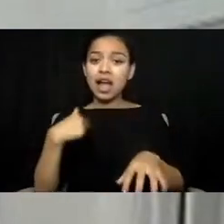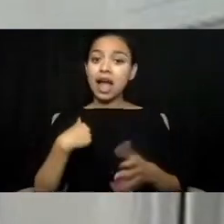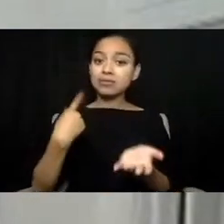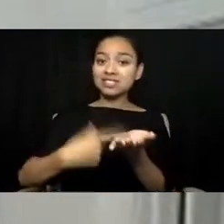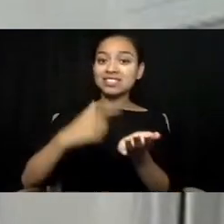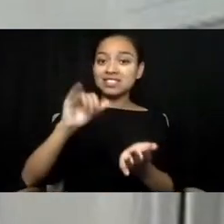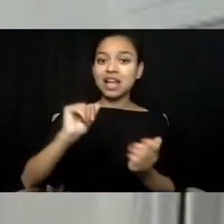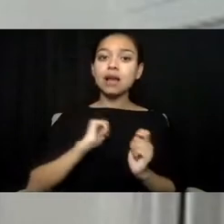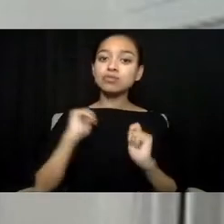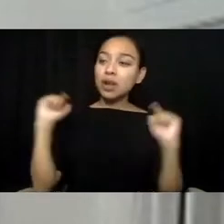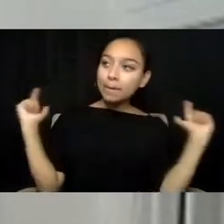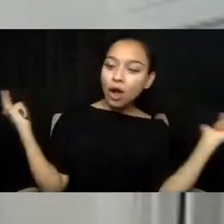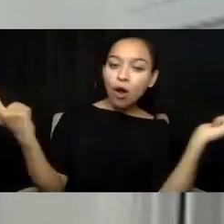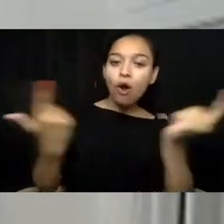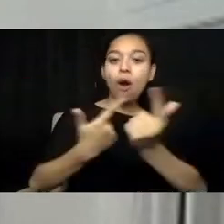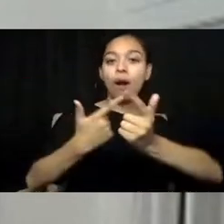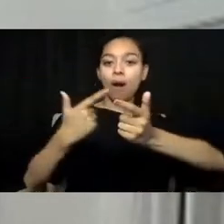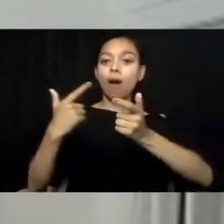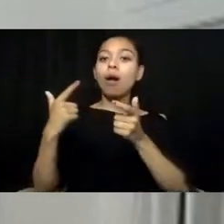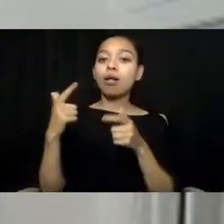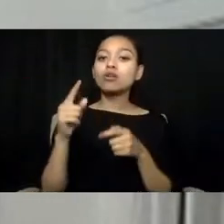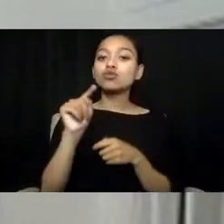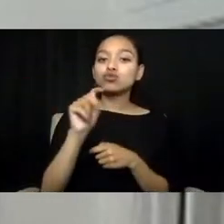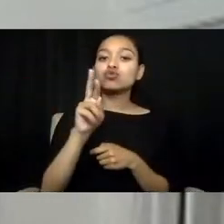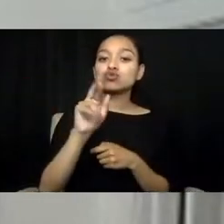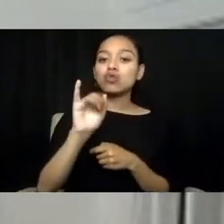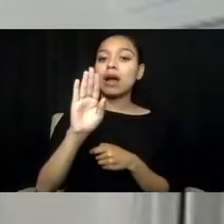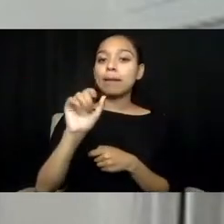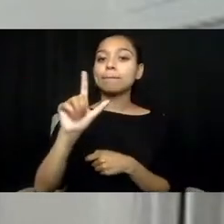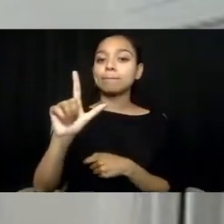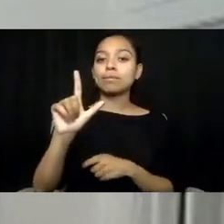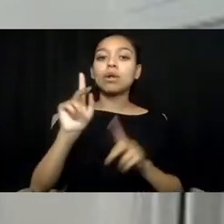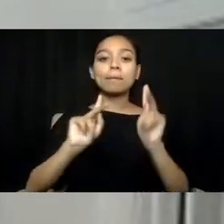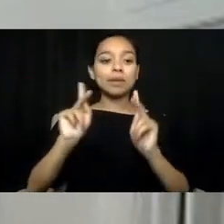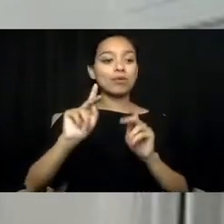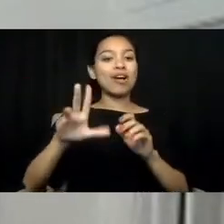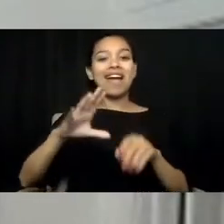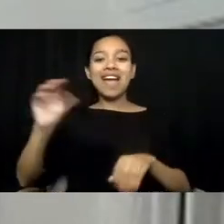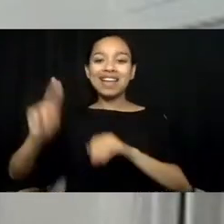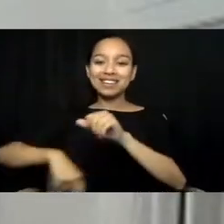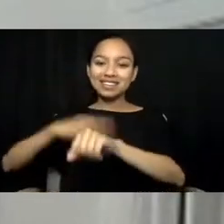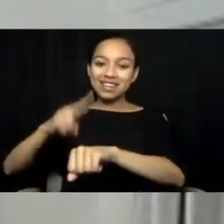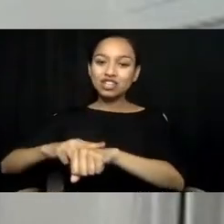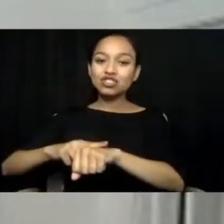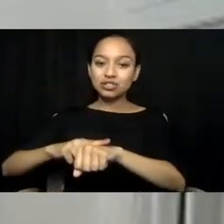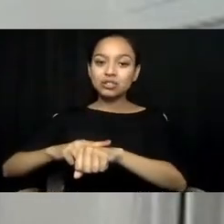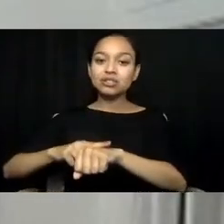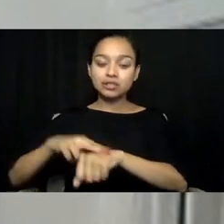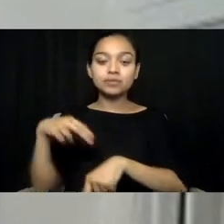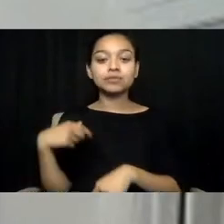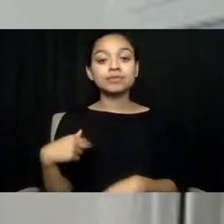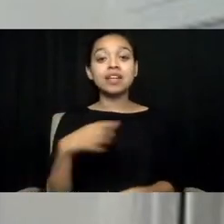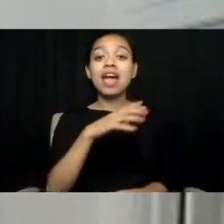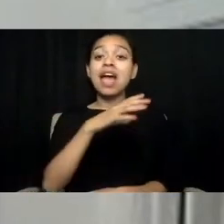our tribal citizens and our tribal nations. As 988 is getting developed,